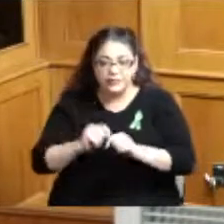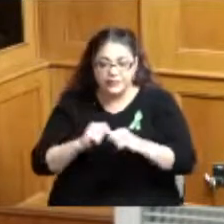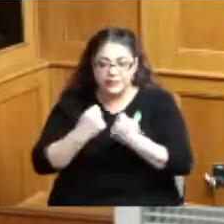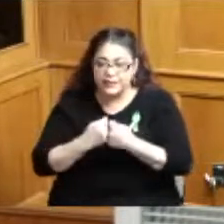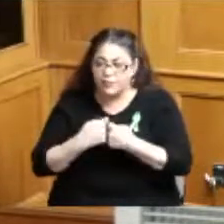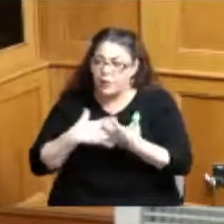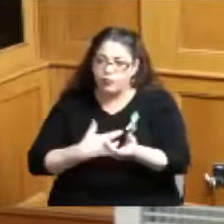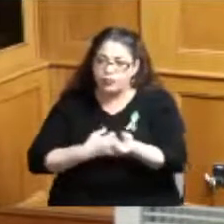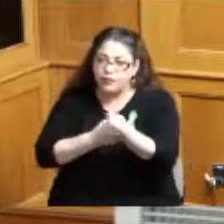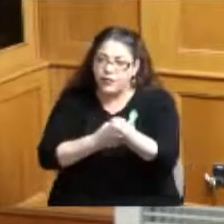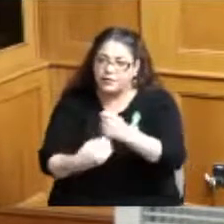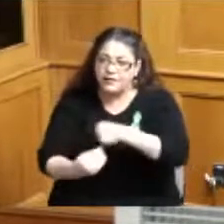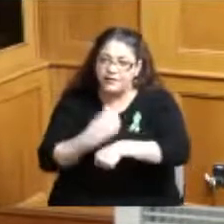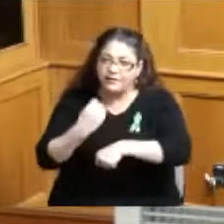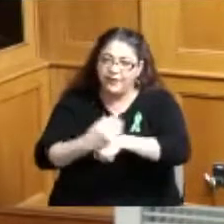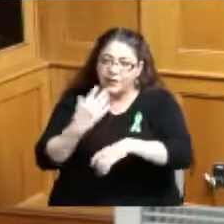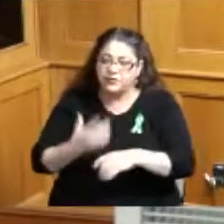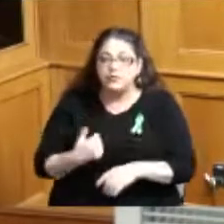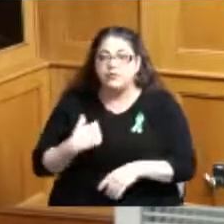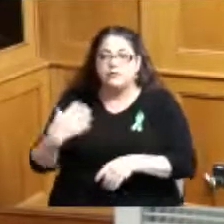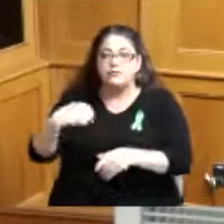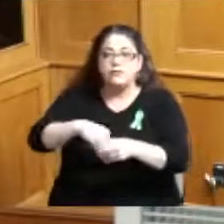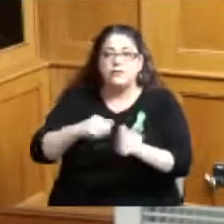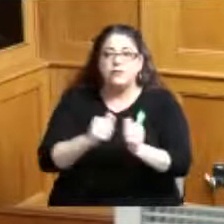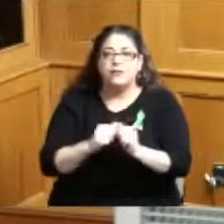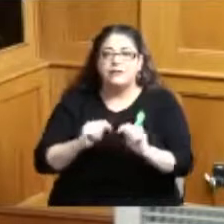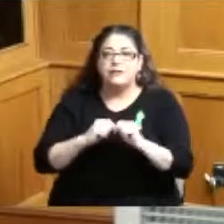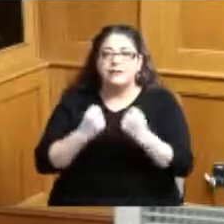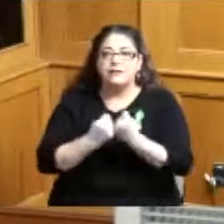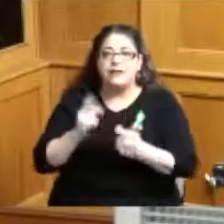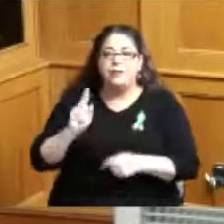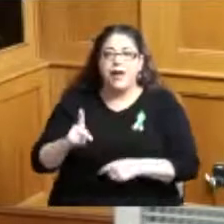have have participated in local initiatives like our team up to Greenup initiative which